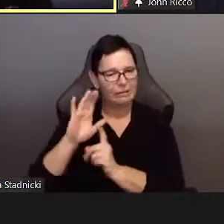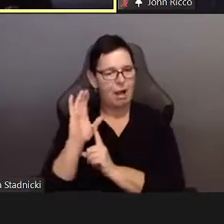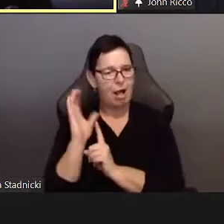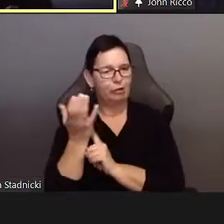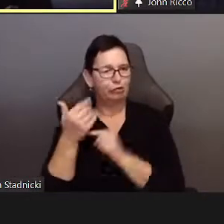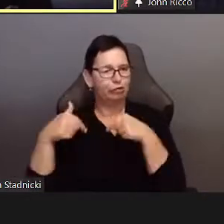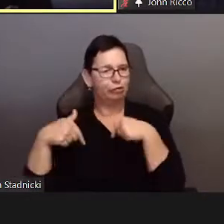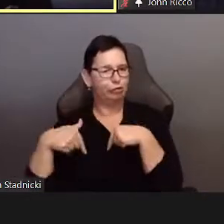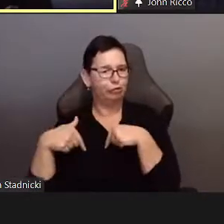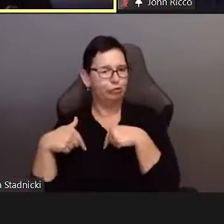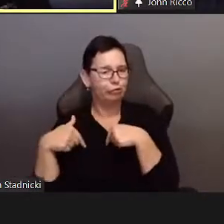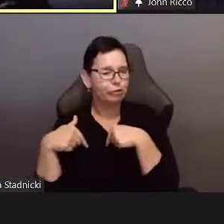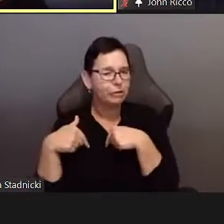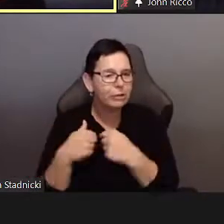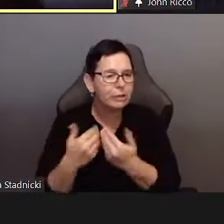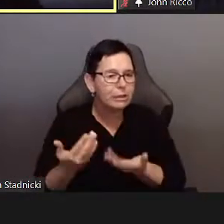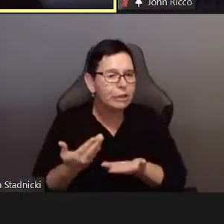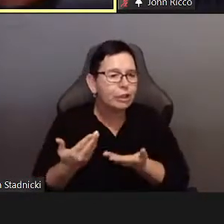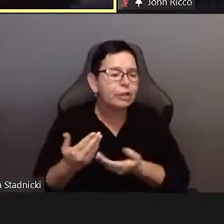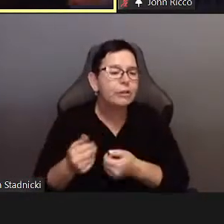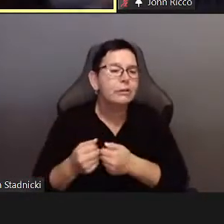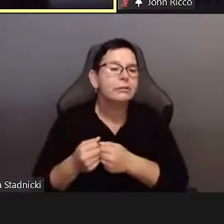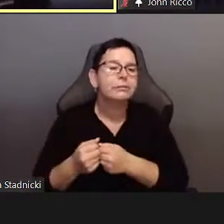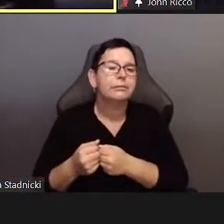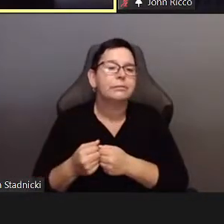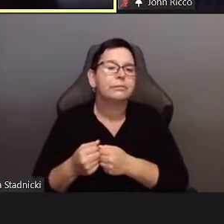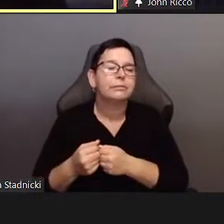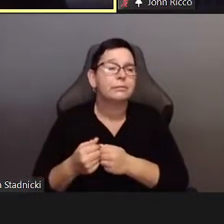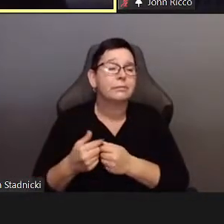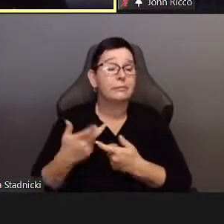Yeah, I would add to that in, I think pleasure and I have written on pleasure when talking abotu Chem sex,